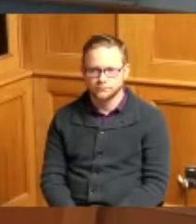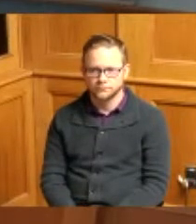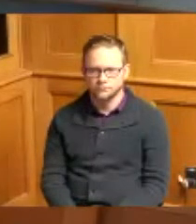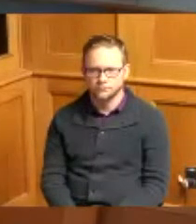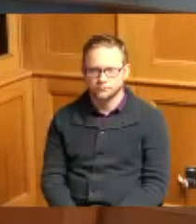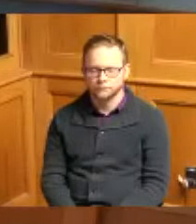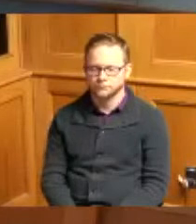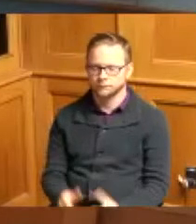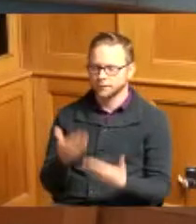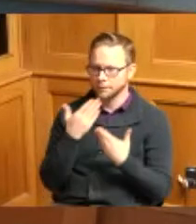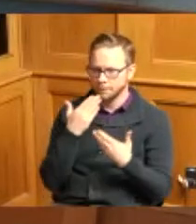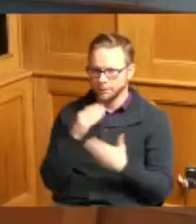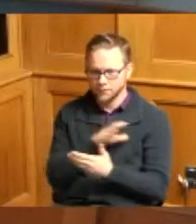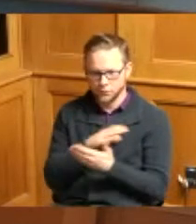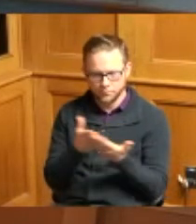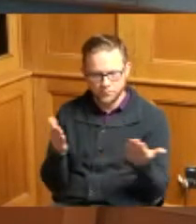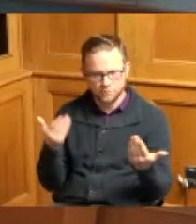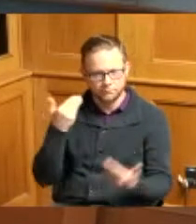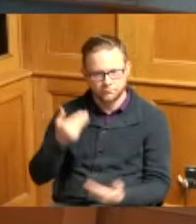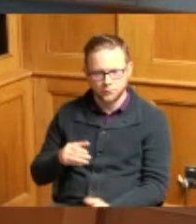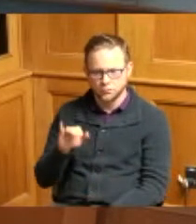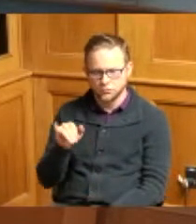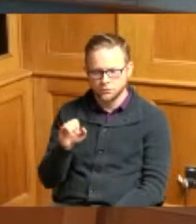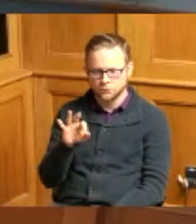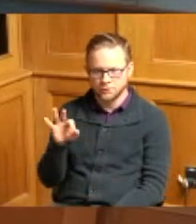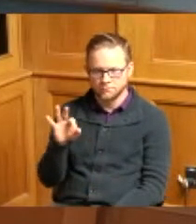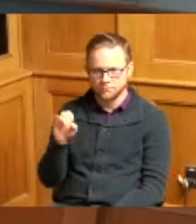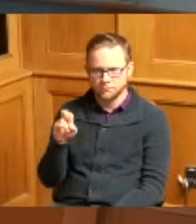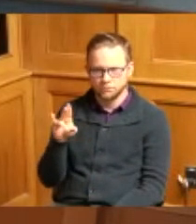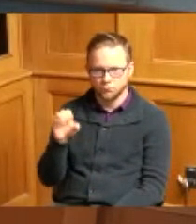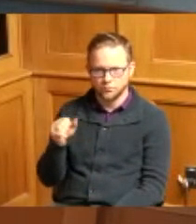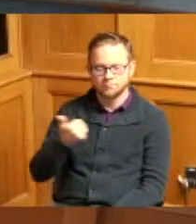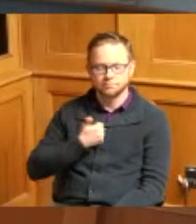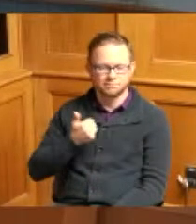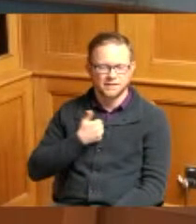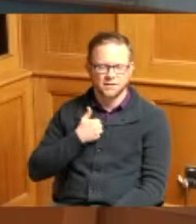thank you Commissioners my name's Jeff Forbes I'm the Law Director for Symmes Township